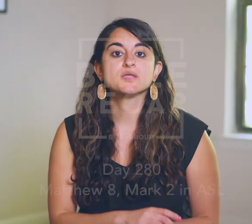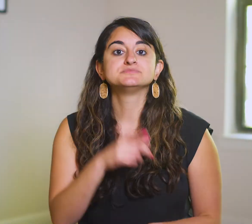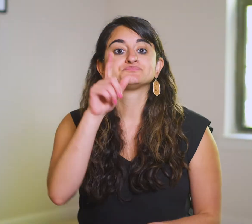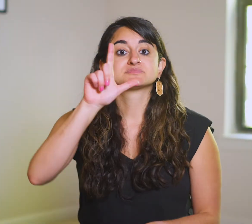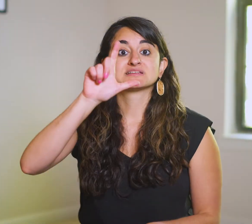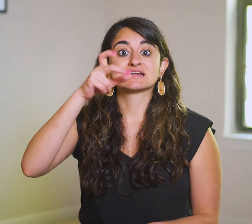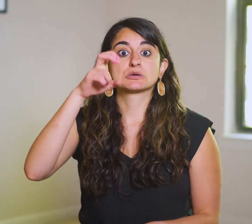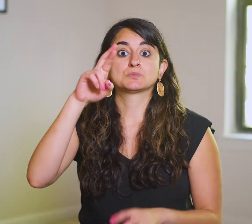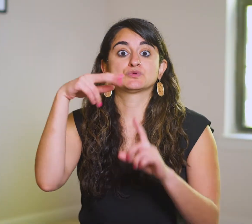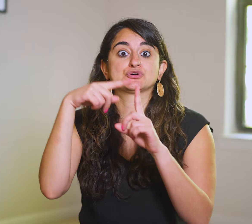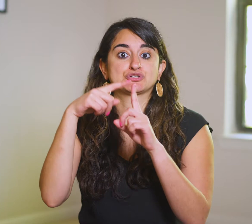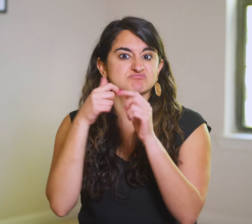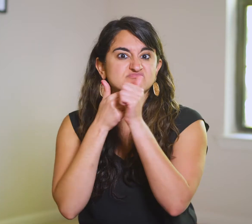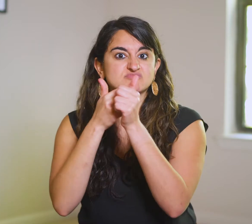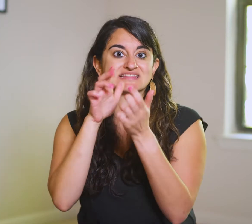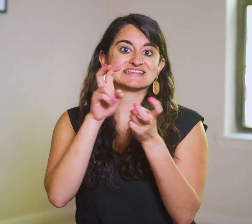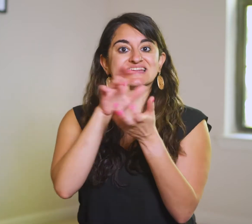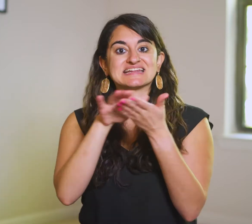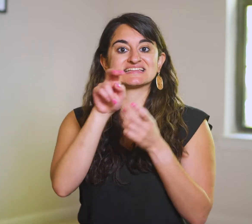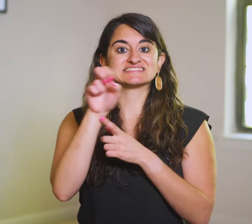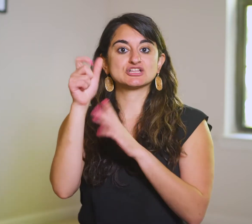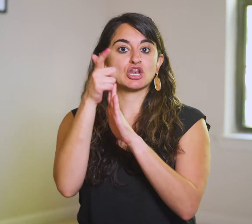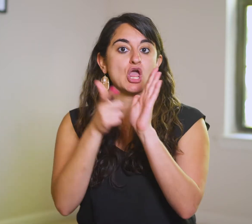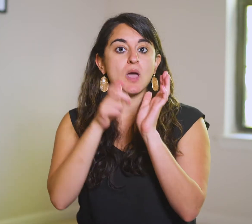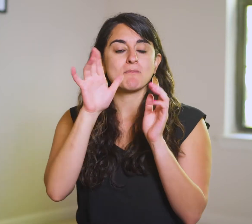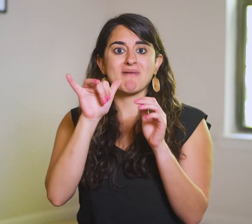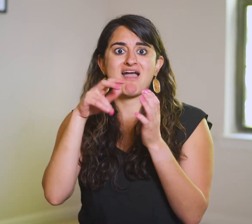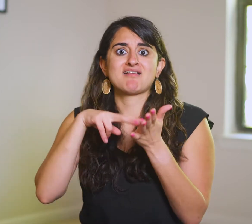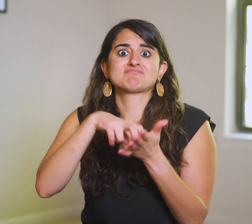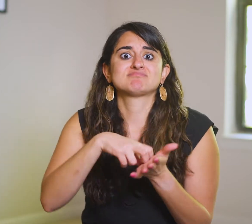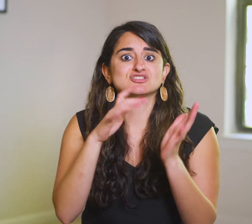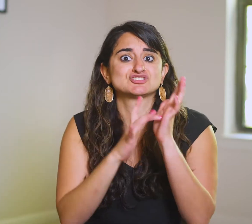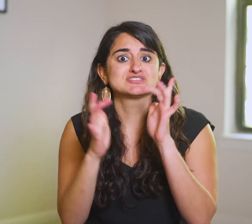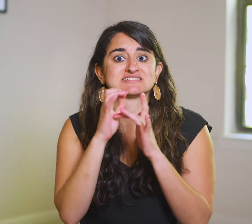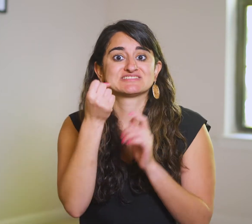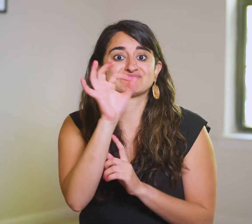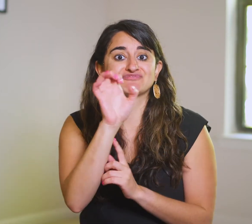A leper defies the cleanliness laws by kneeling at Jesus’ feet